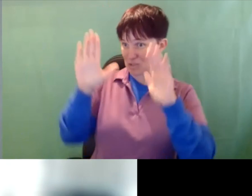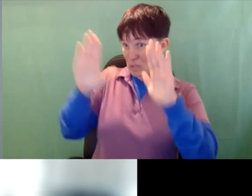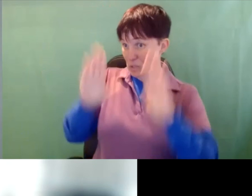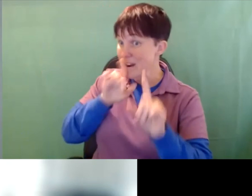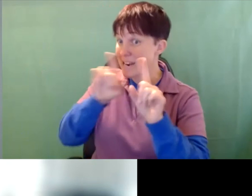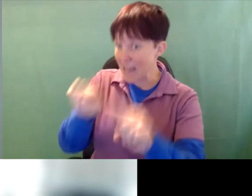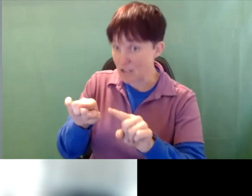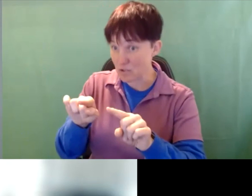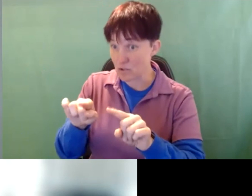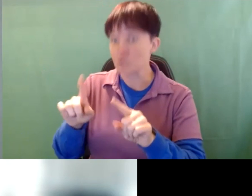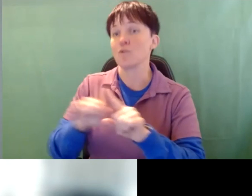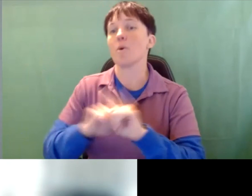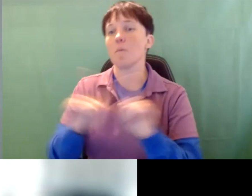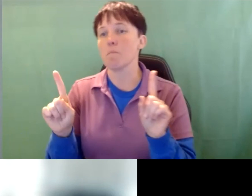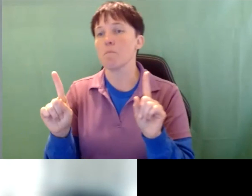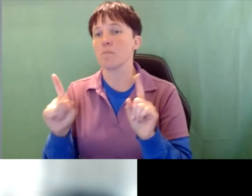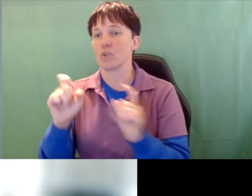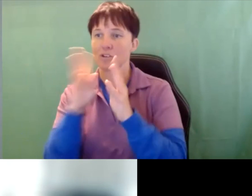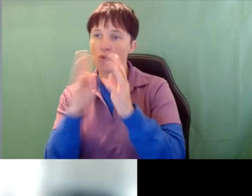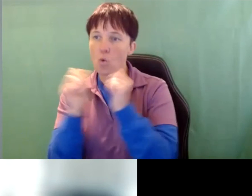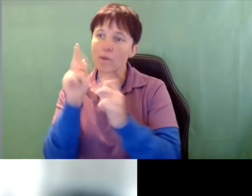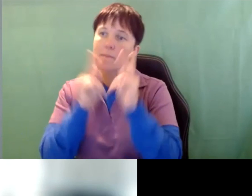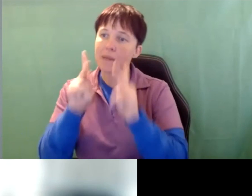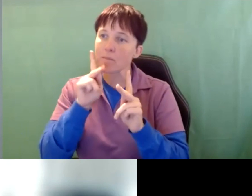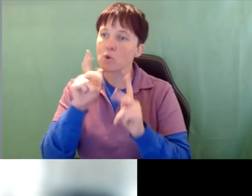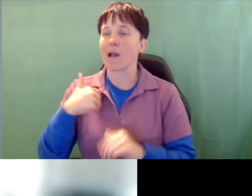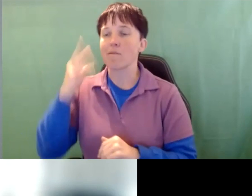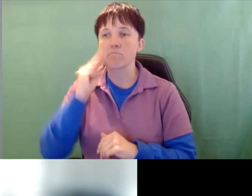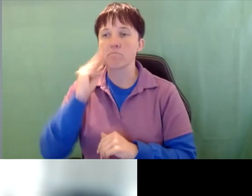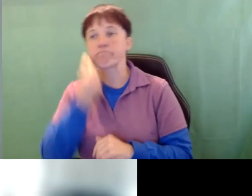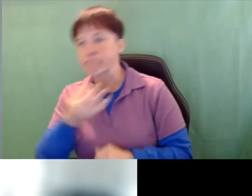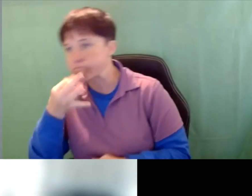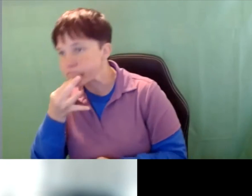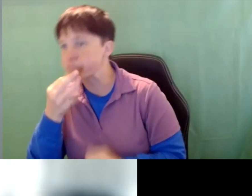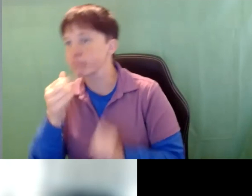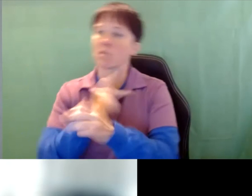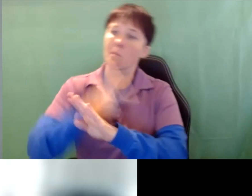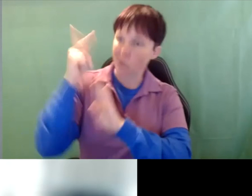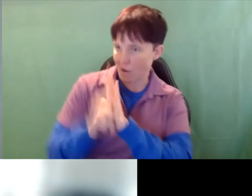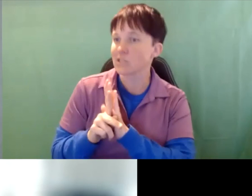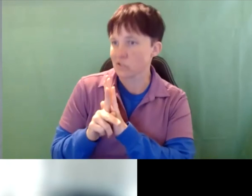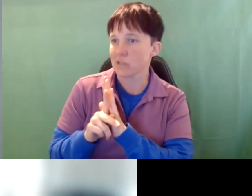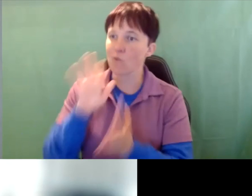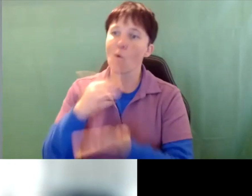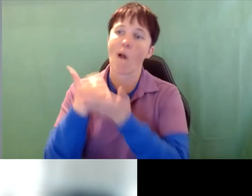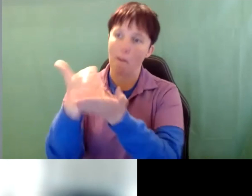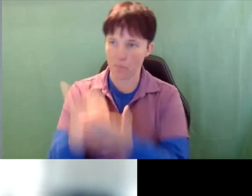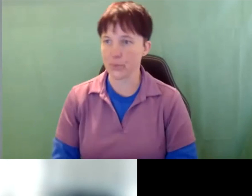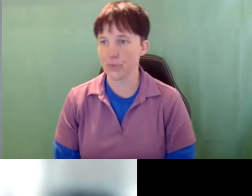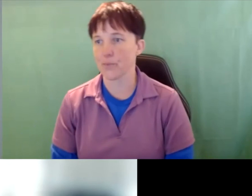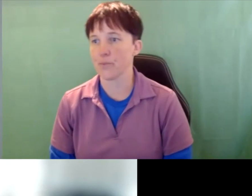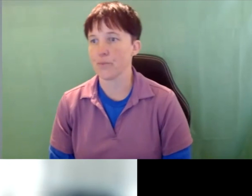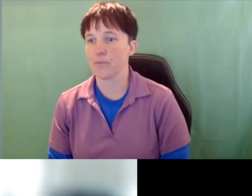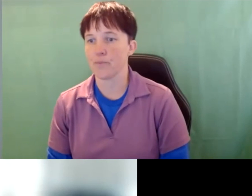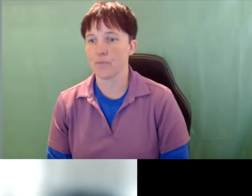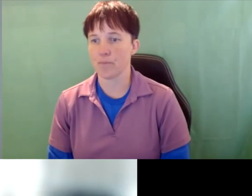to definitely talk with people who have expertise in your project should help you do that.